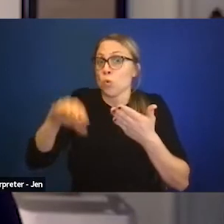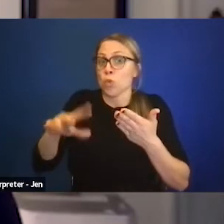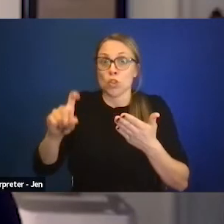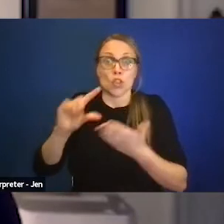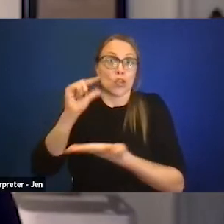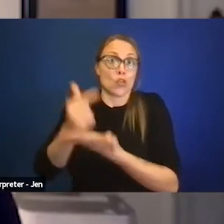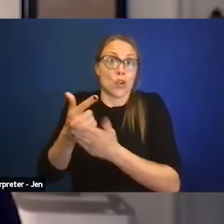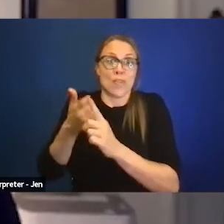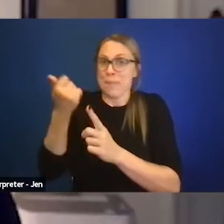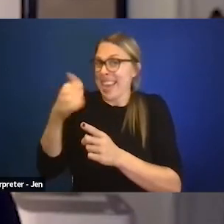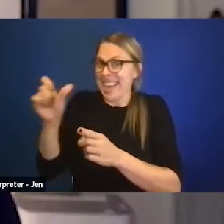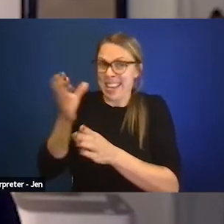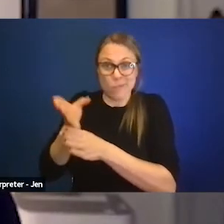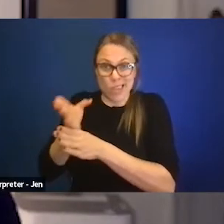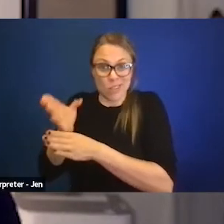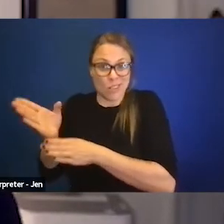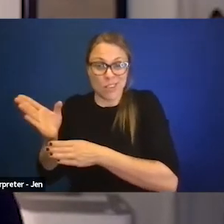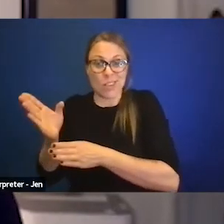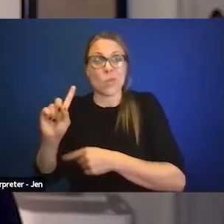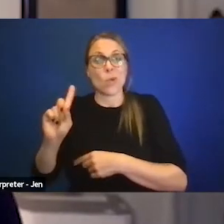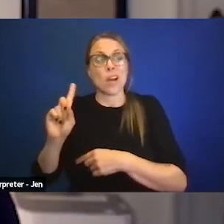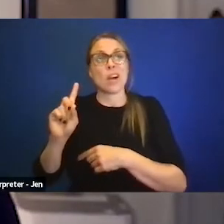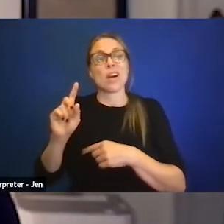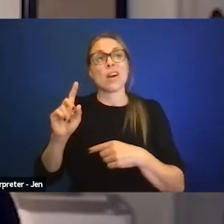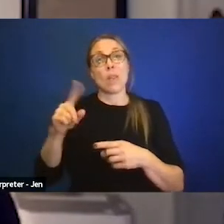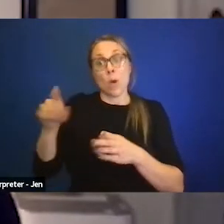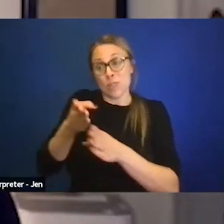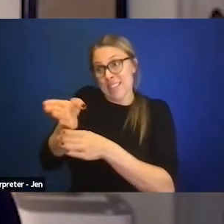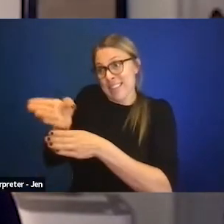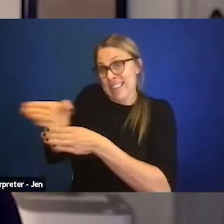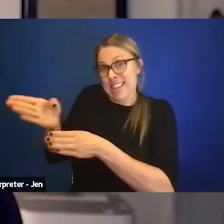where issues affecting disabled people are not included.